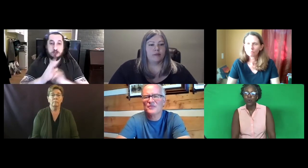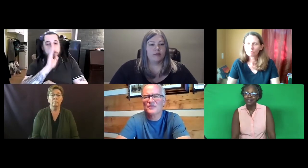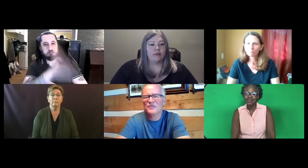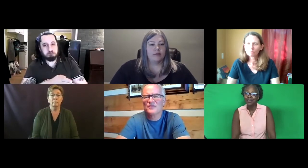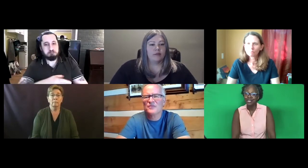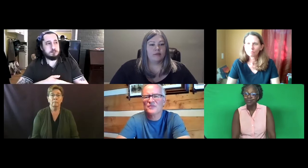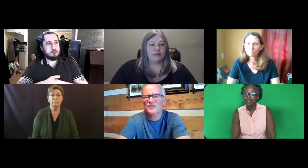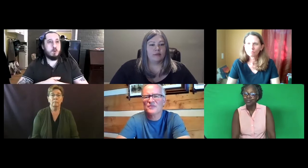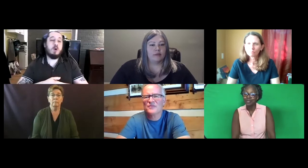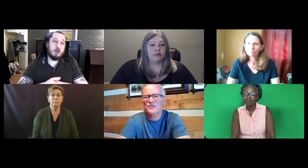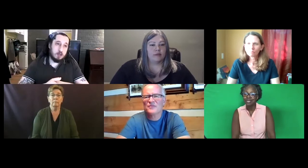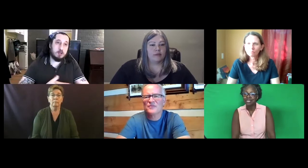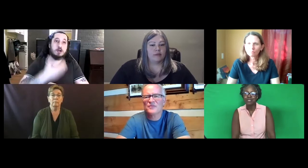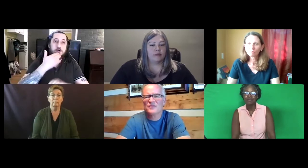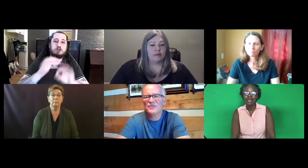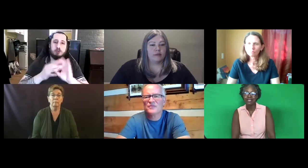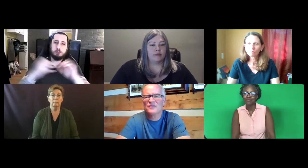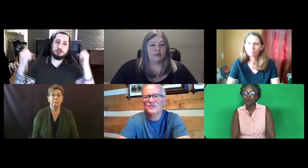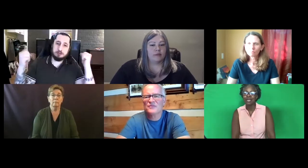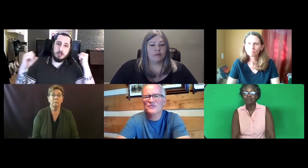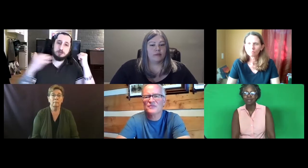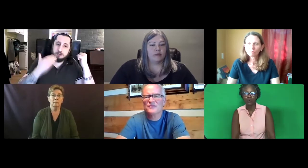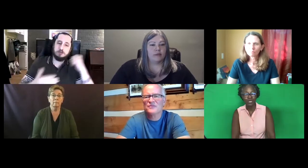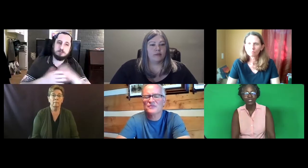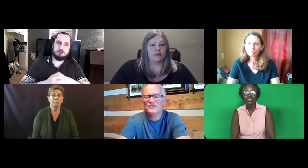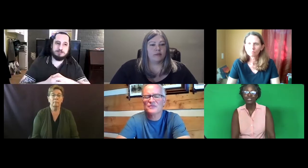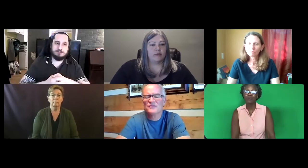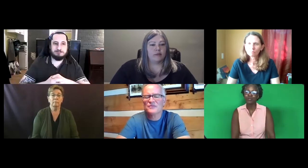What is a good interpreter? Let's be direct. If you ask somebody what is a good interpreter?